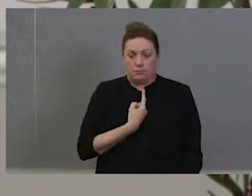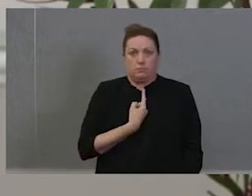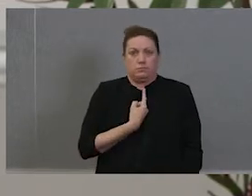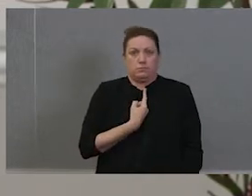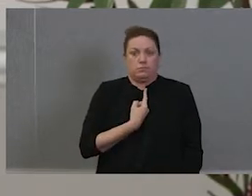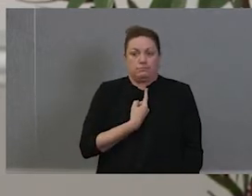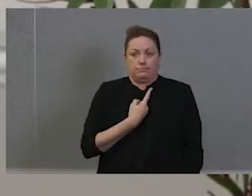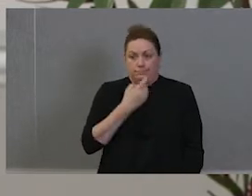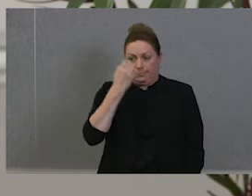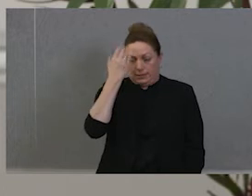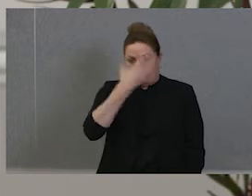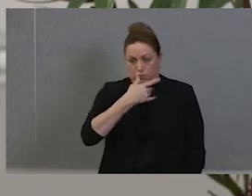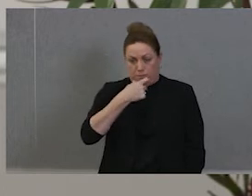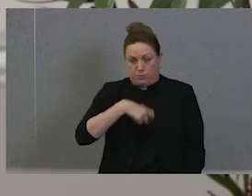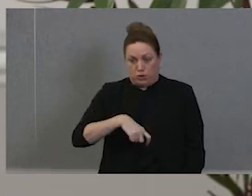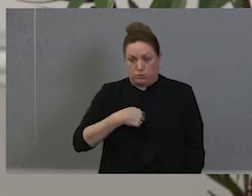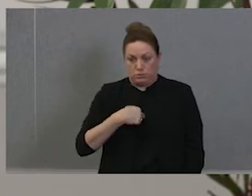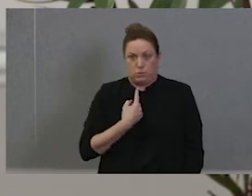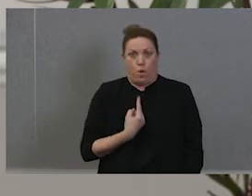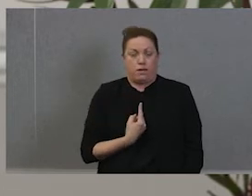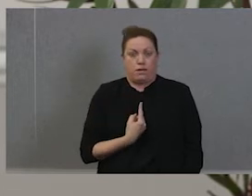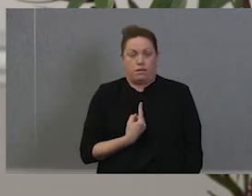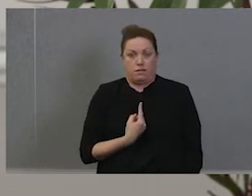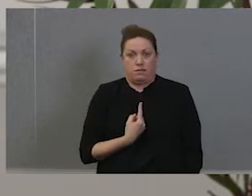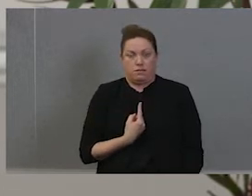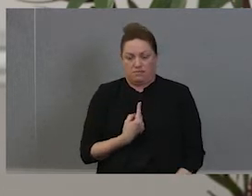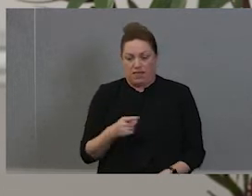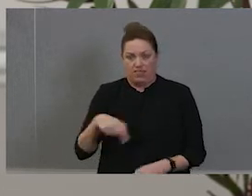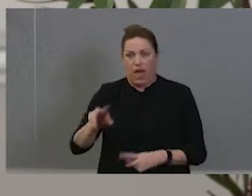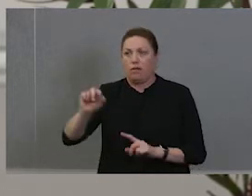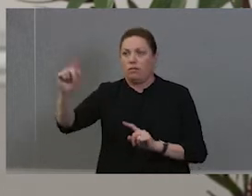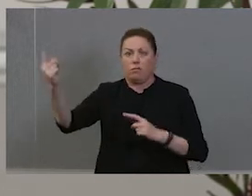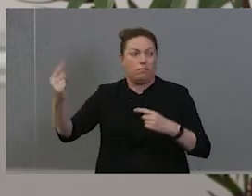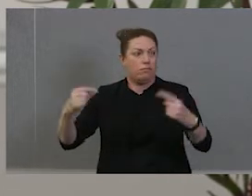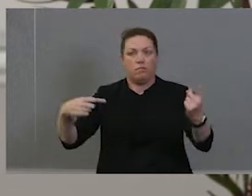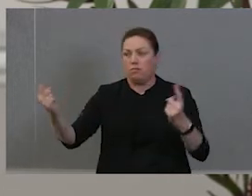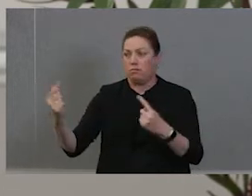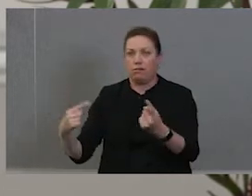person that was in this group all the time. And I'm looking around here even tonight, you know, wouldn't it's